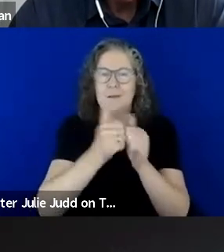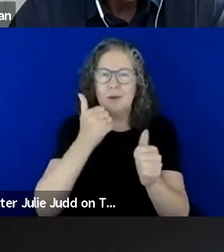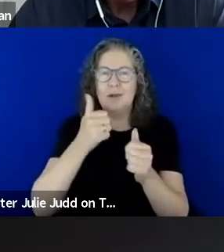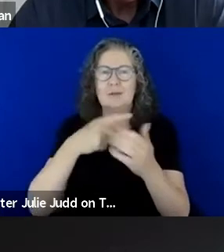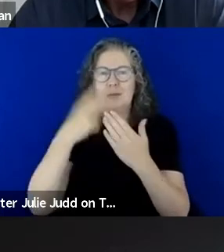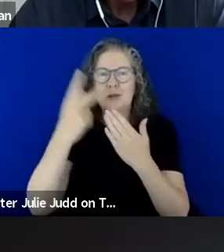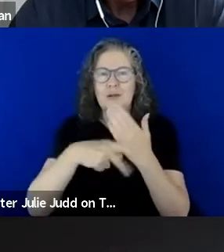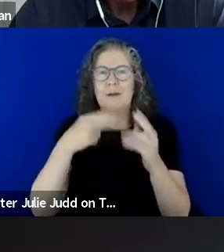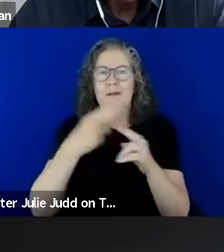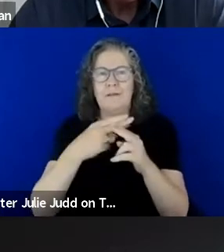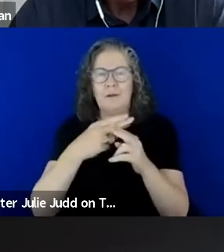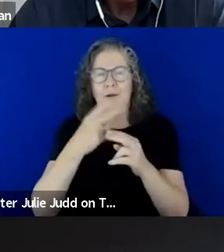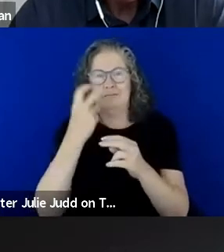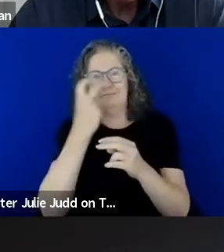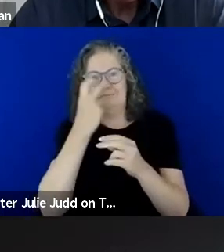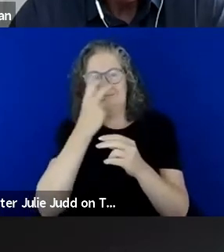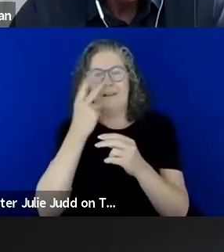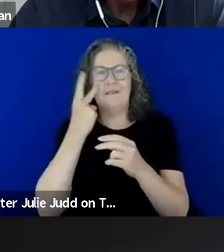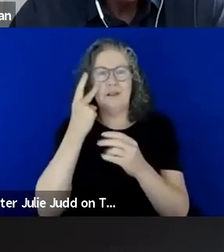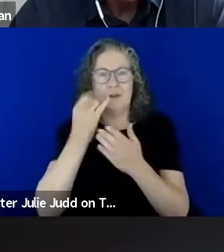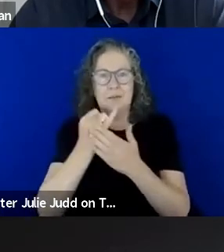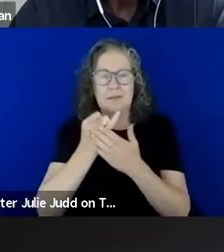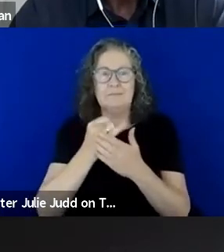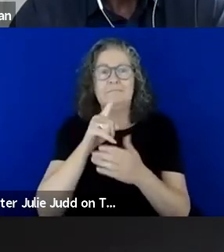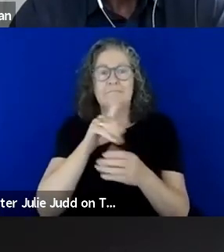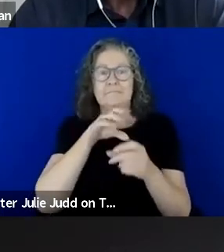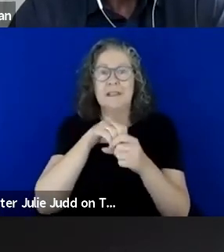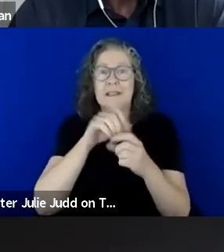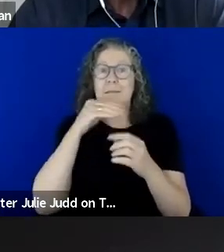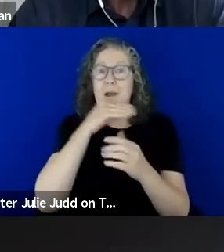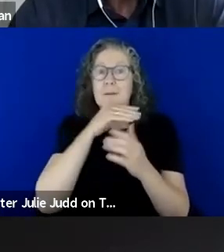As a member of the City of Melbourne disability advisory committee he advocates for improvements